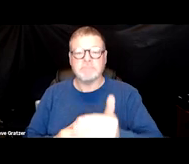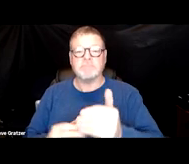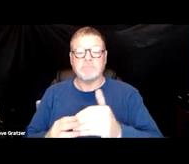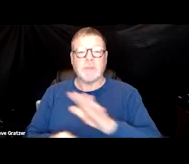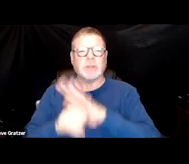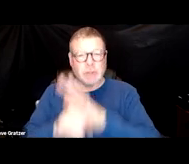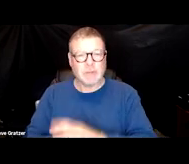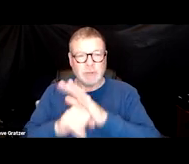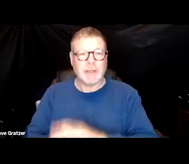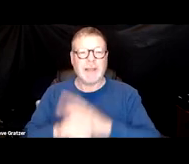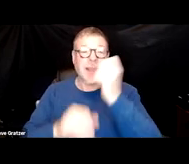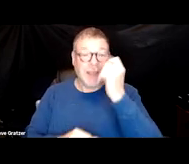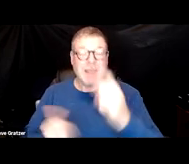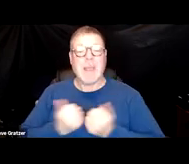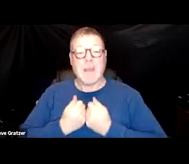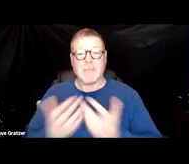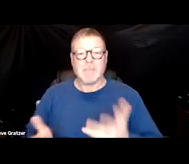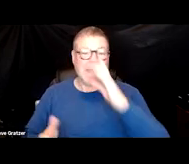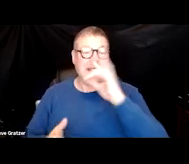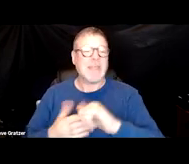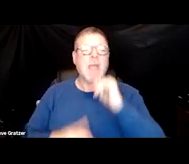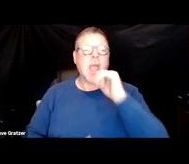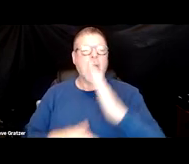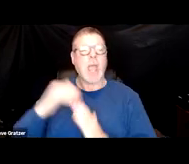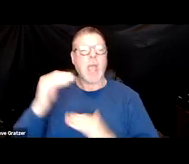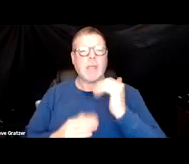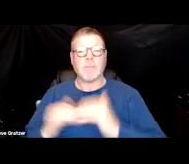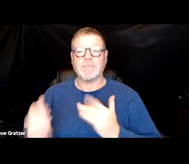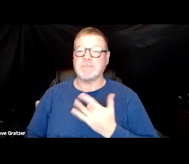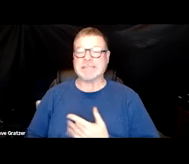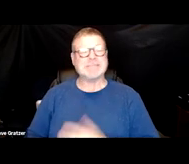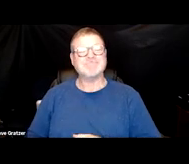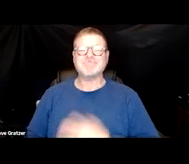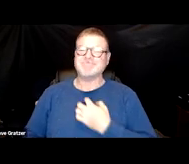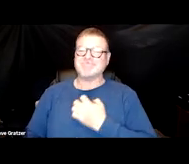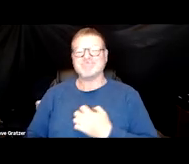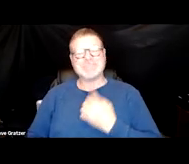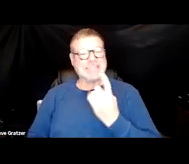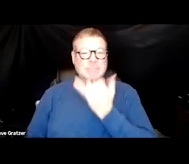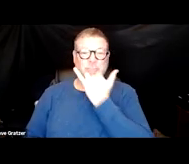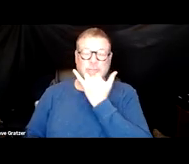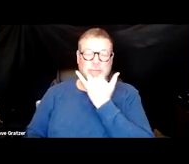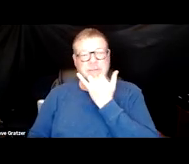and malaise by definition is an uncomfortable feeling. You just don't feel right. You know, I feel kind of icky.